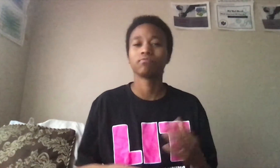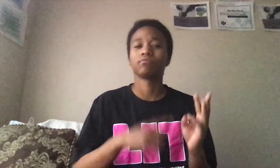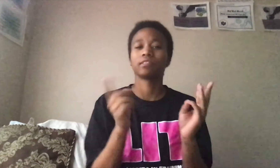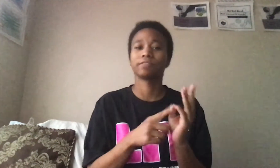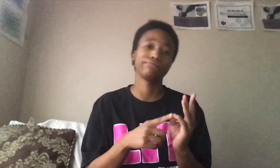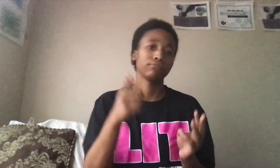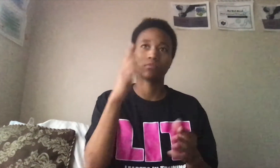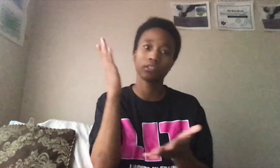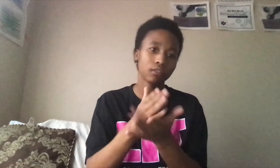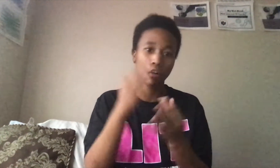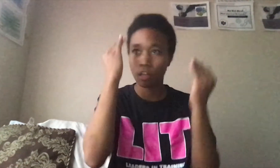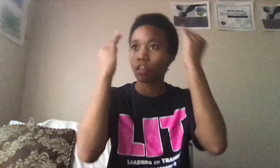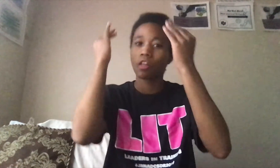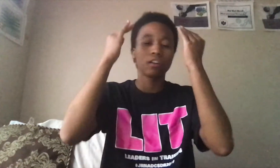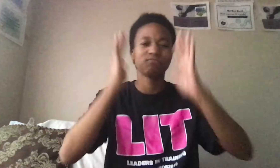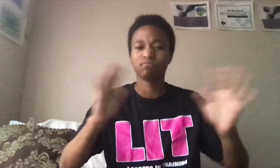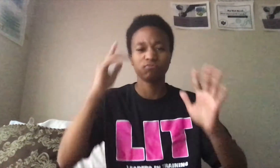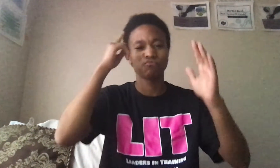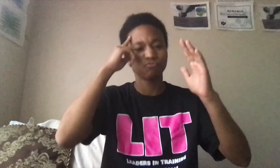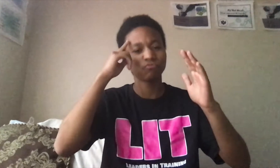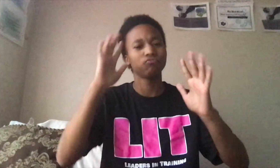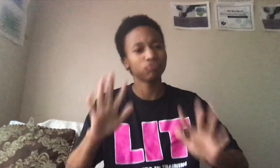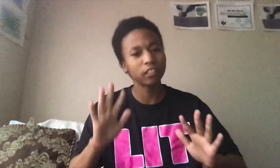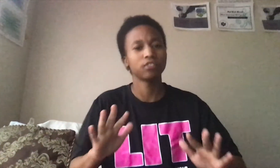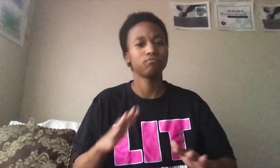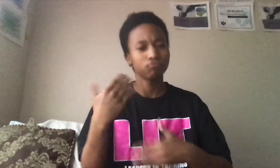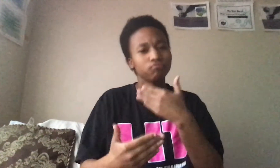6. Stop overthinking. should be thinking to break down the step process.